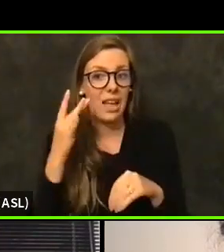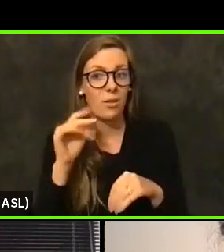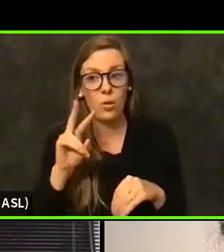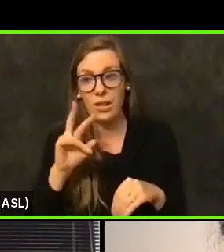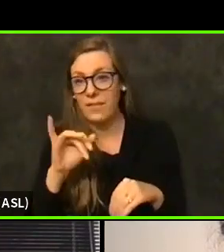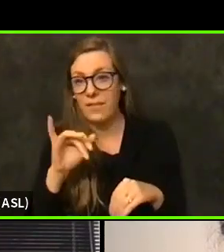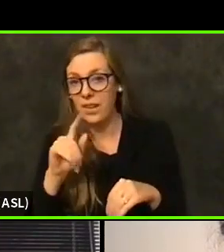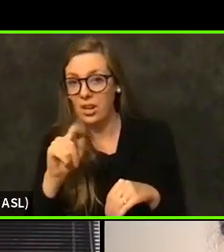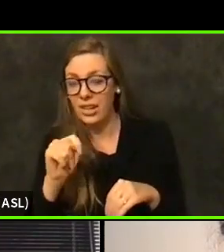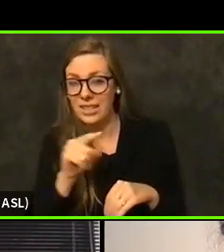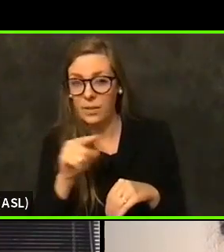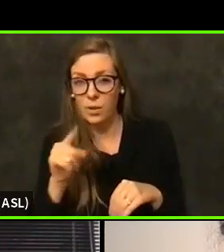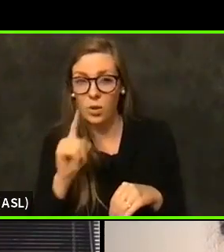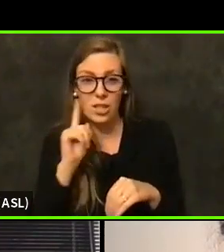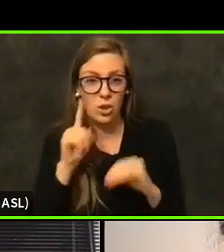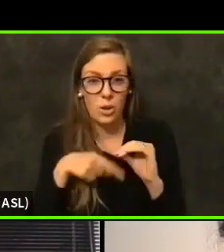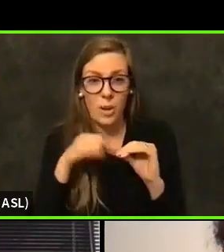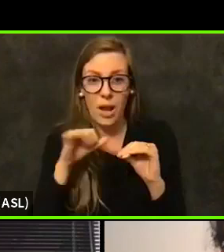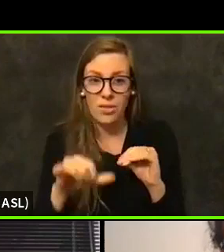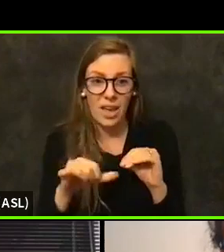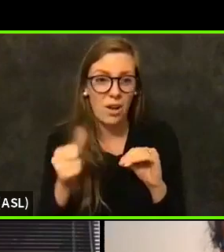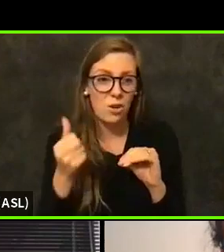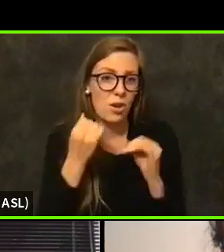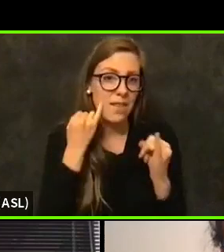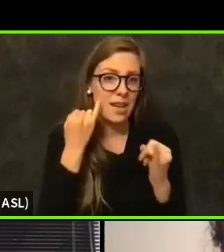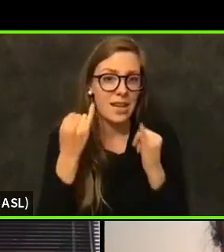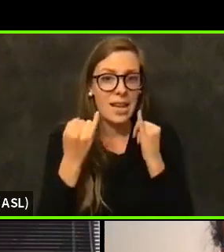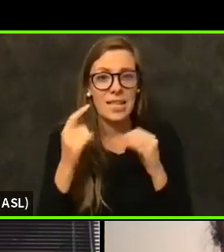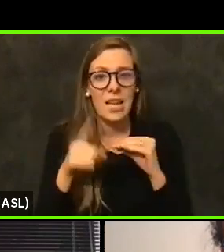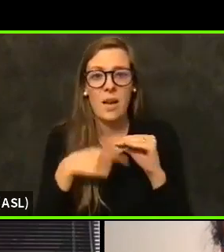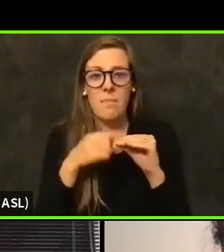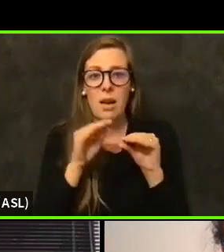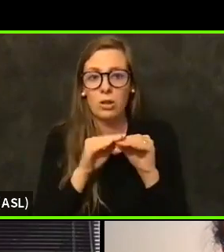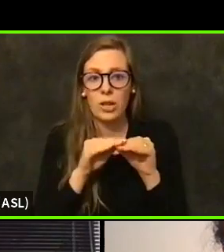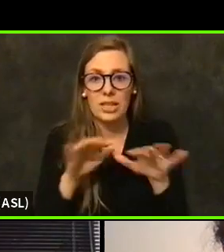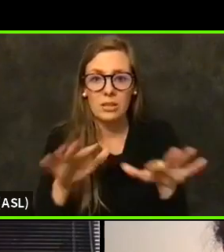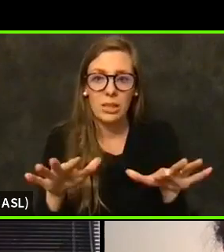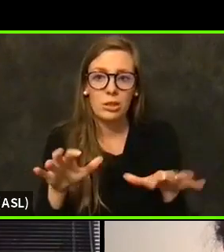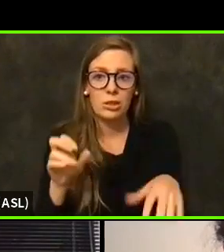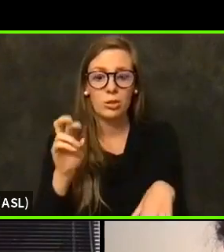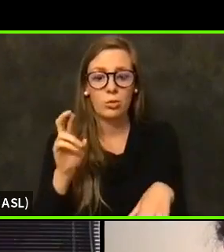Or do we have any idea about transmission or